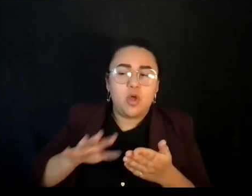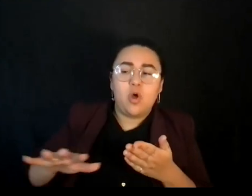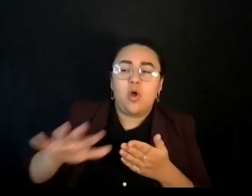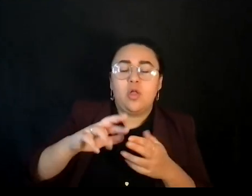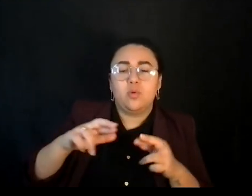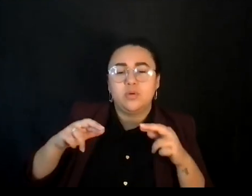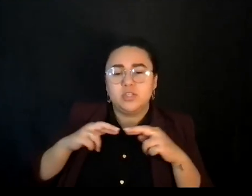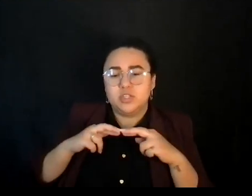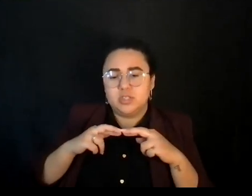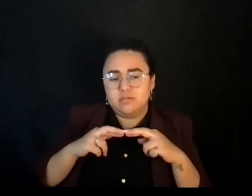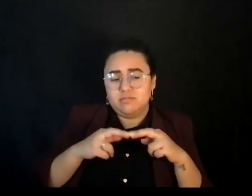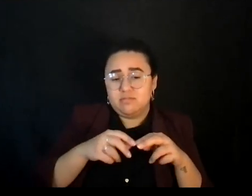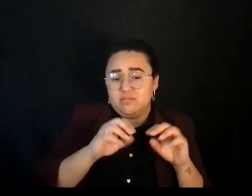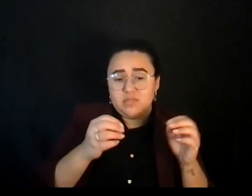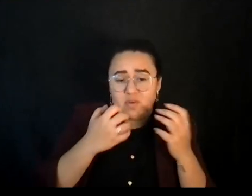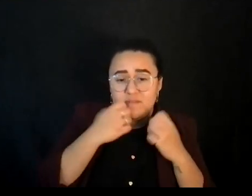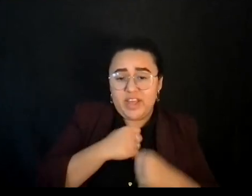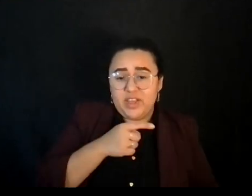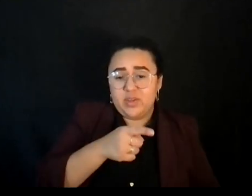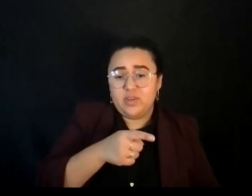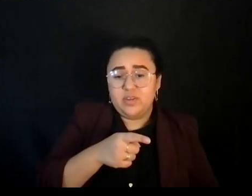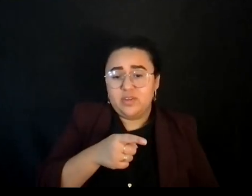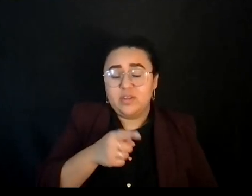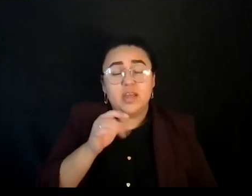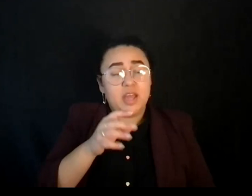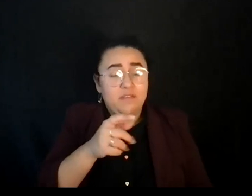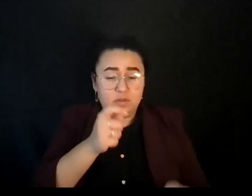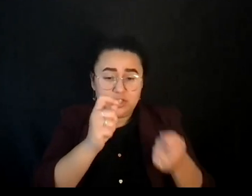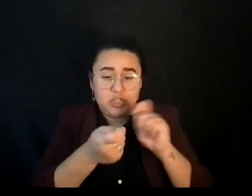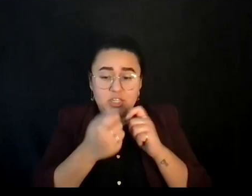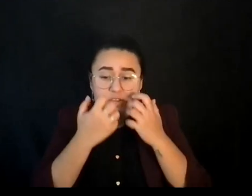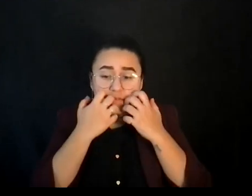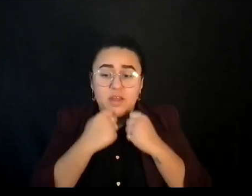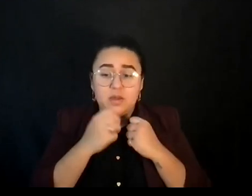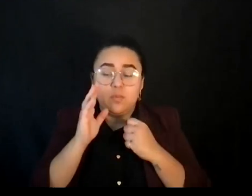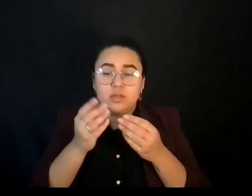And we said, if you could value this right and fix this, you actually would solve the bankruptcy problem and you would solve the problem.